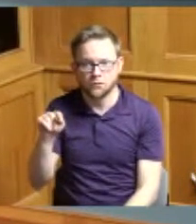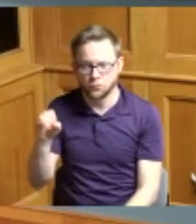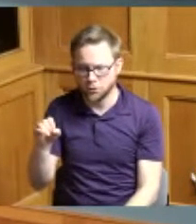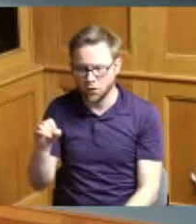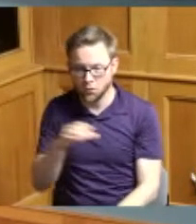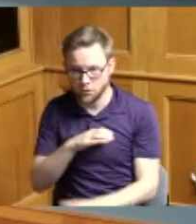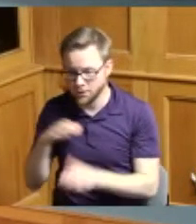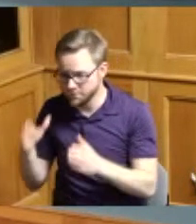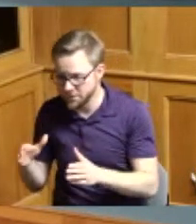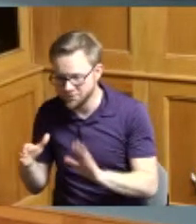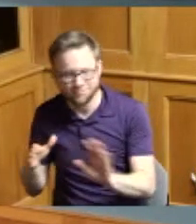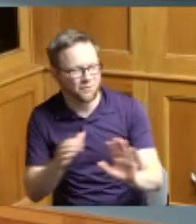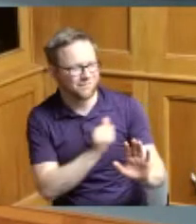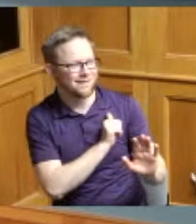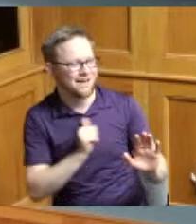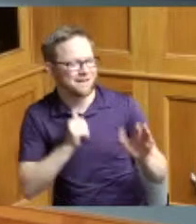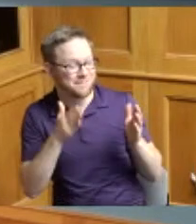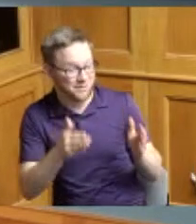or administrator right you give me a promotion there Commissioner